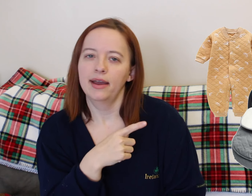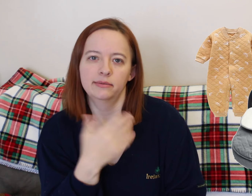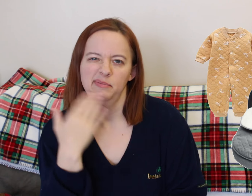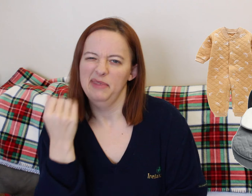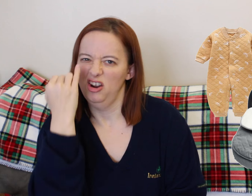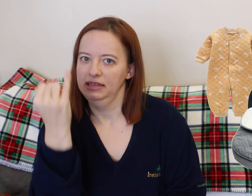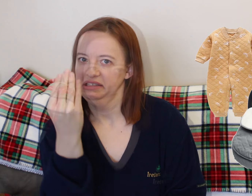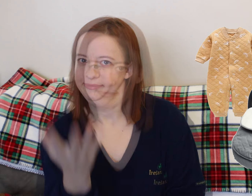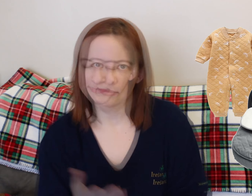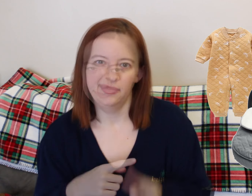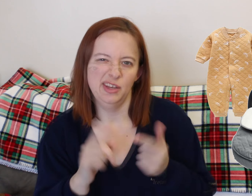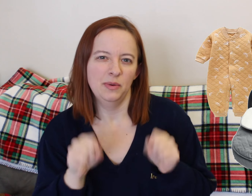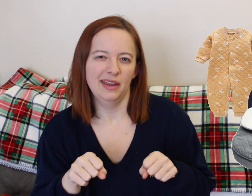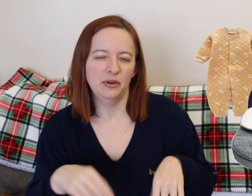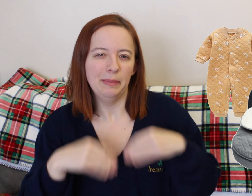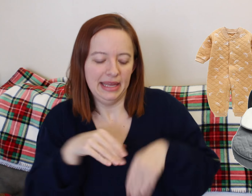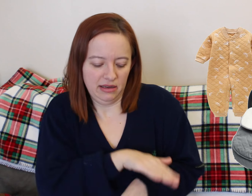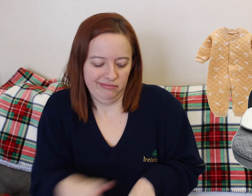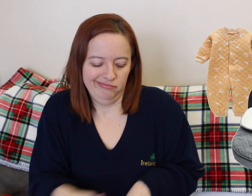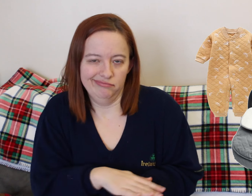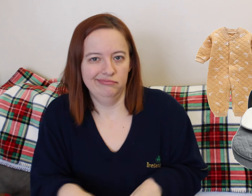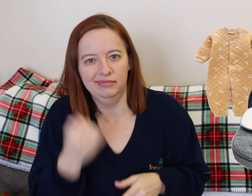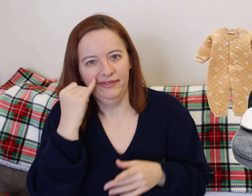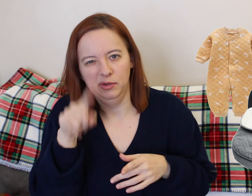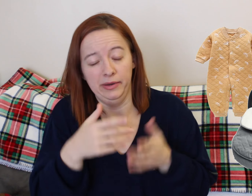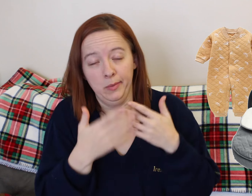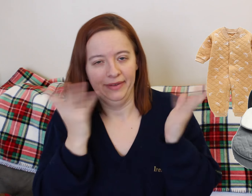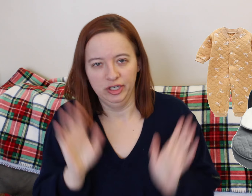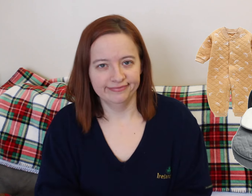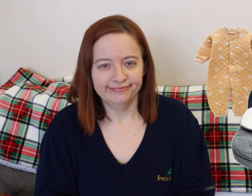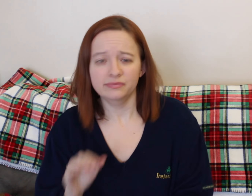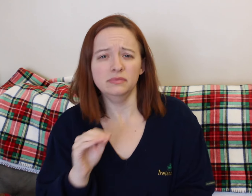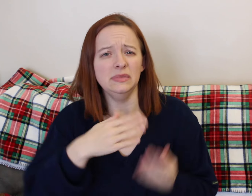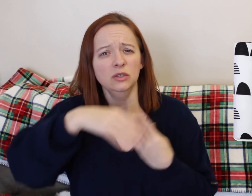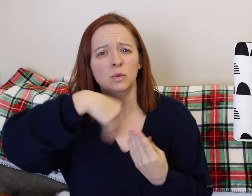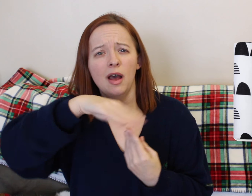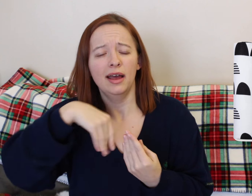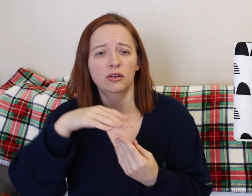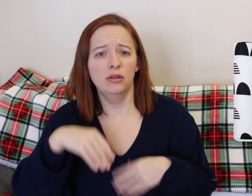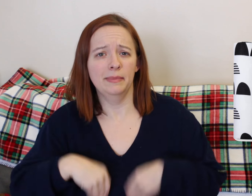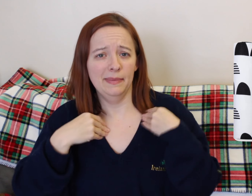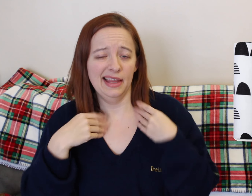Just bring like something thins that's long sleeved and then you can get um, a winter car seat cover.